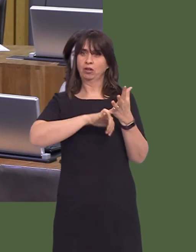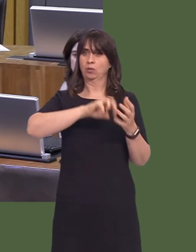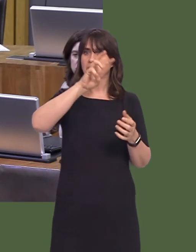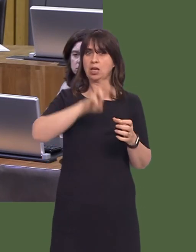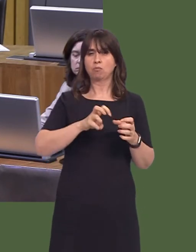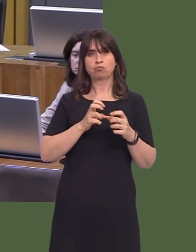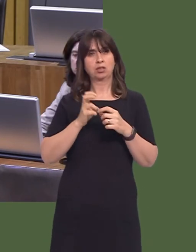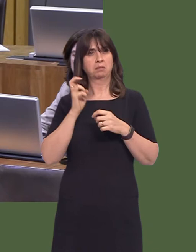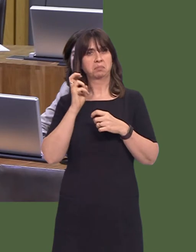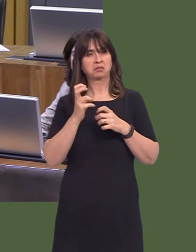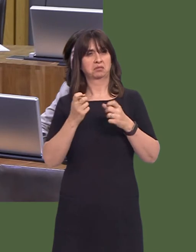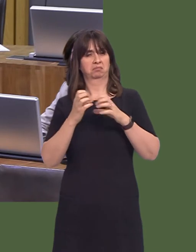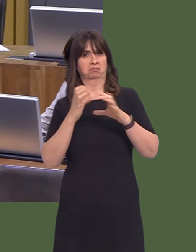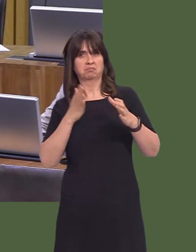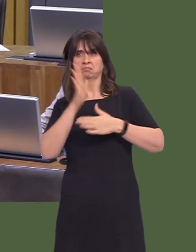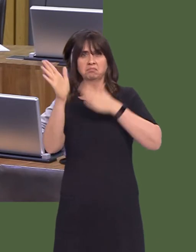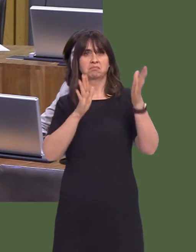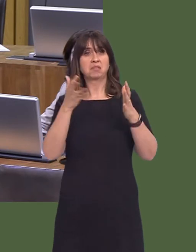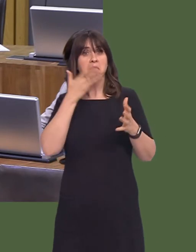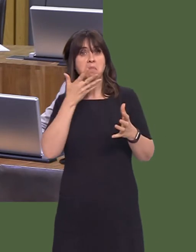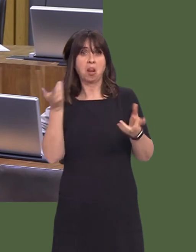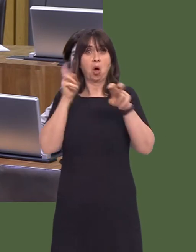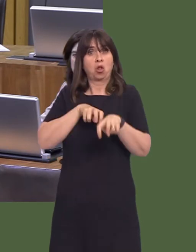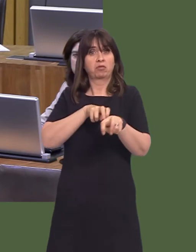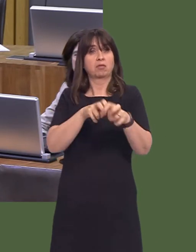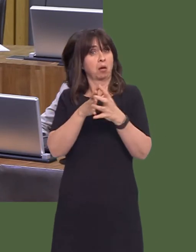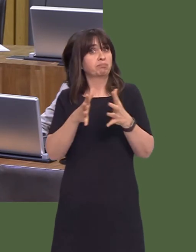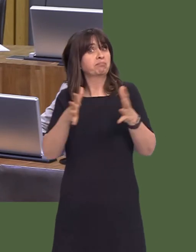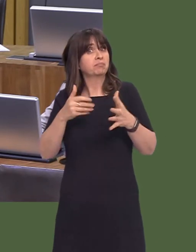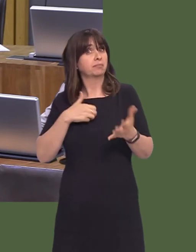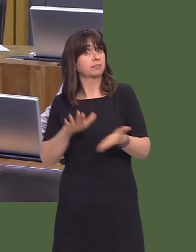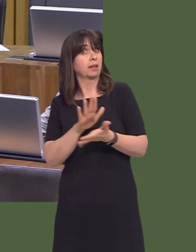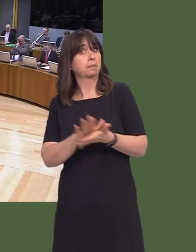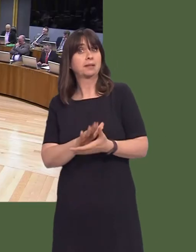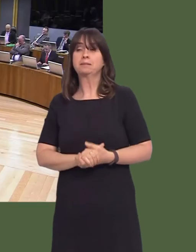and, of course, the passenger numbers in terms of the growth that we've seen.